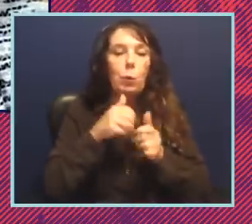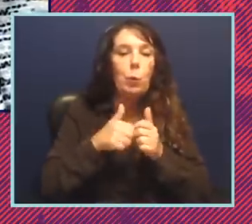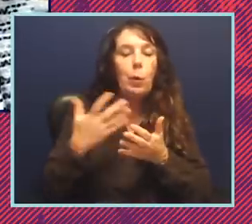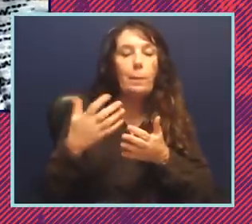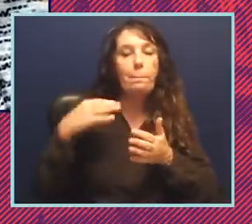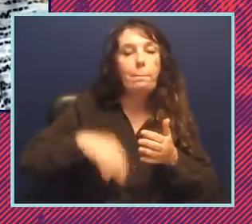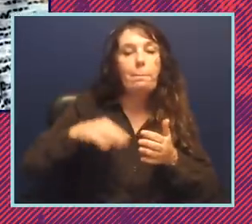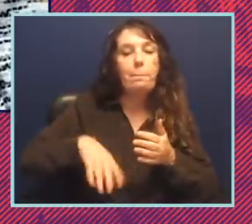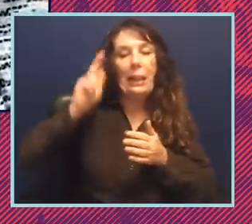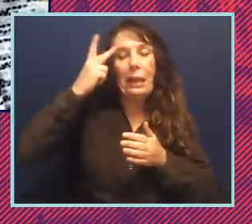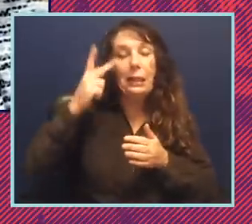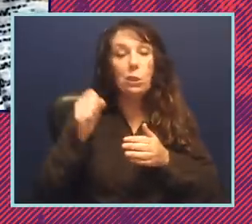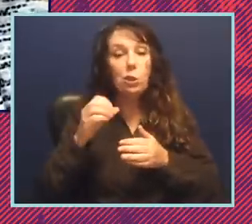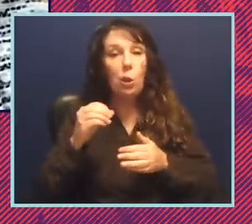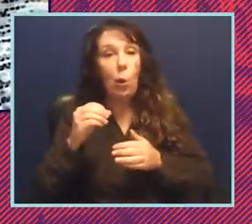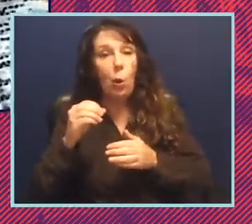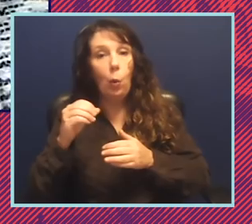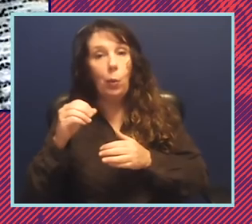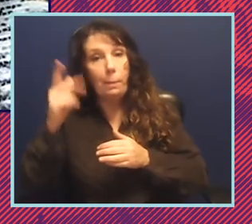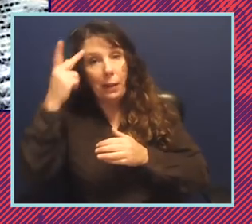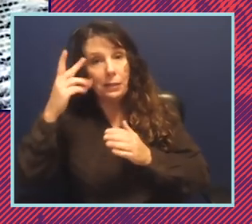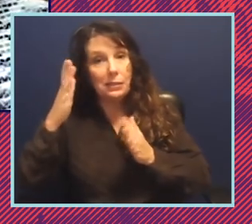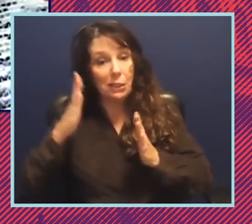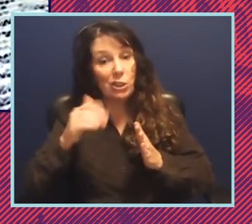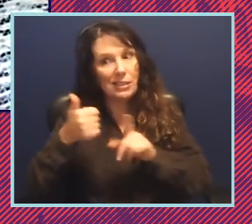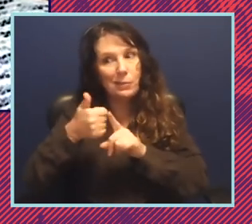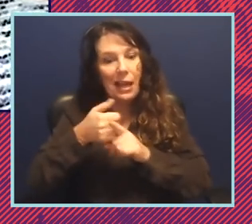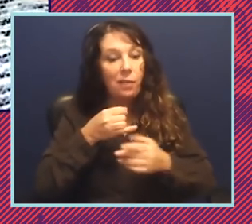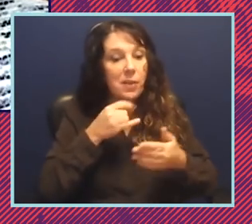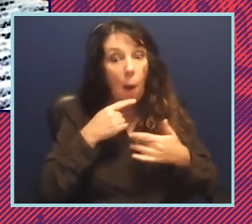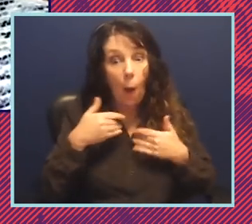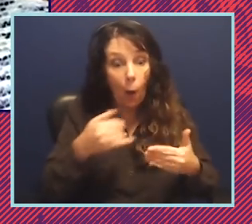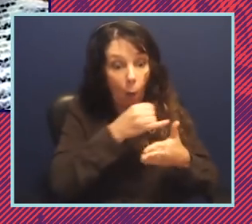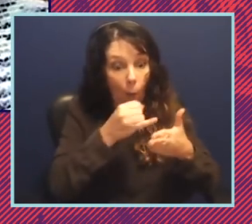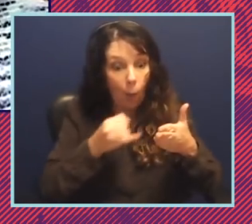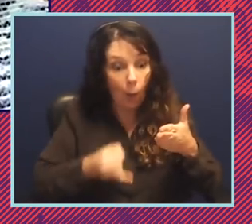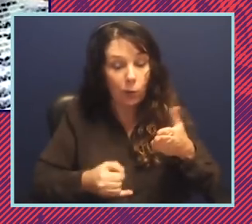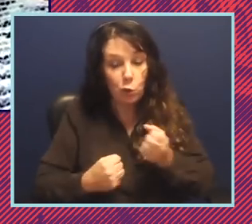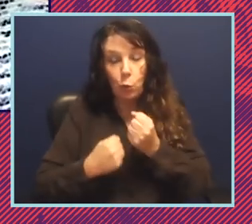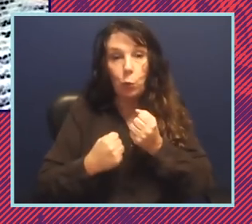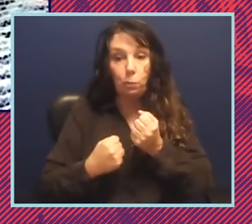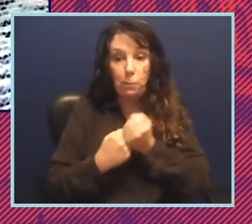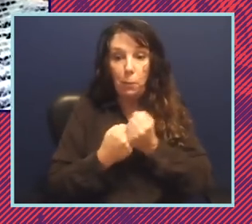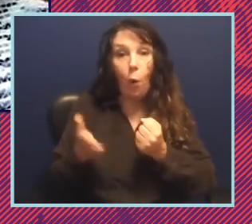legislators are daring the lines that deter protect themselves right who their voters are